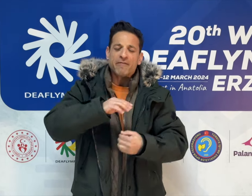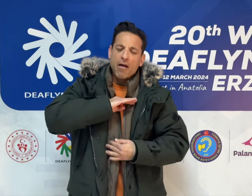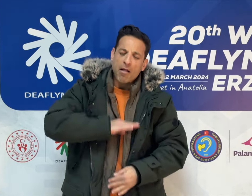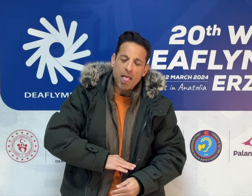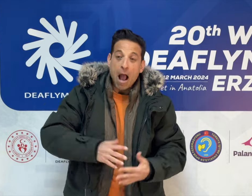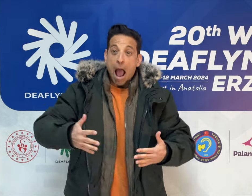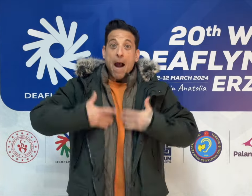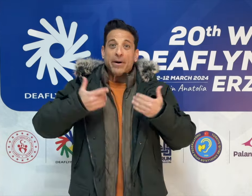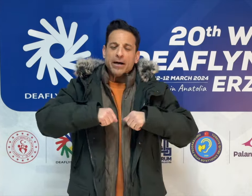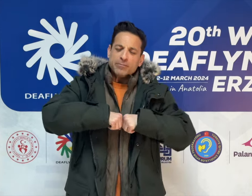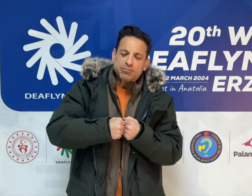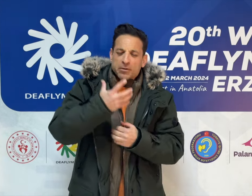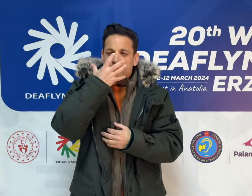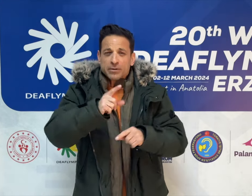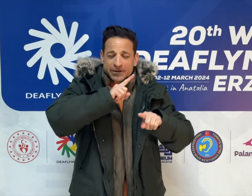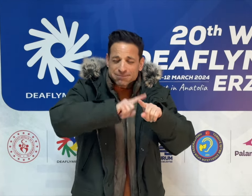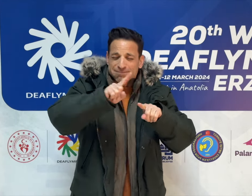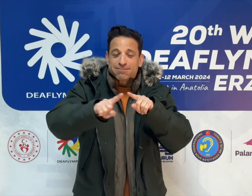mixed emotions! Many of us have made new friends and learned